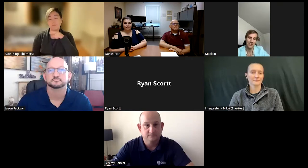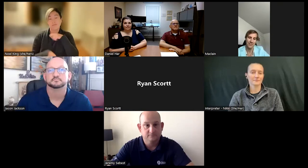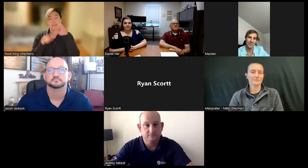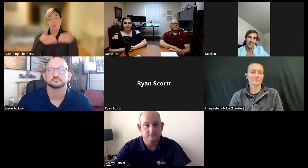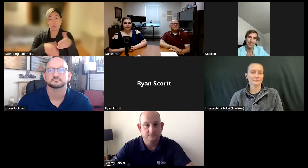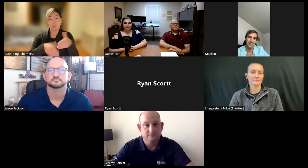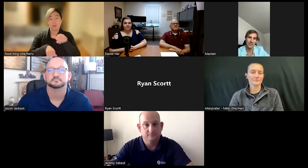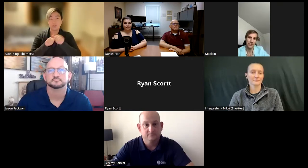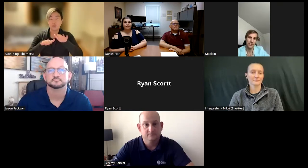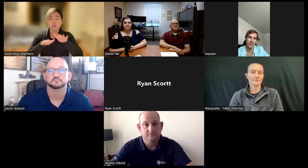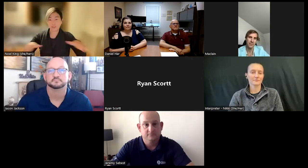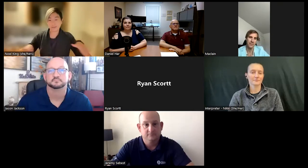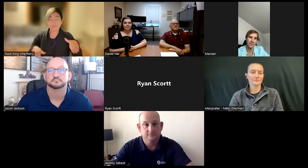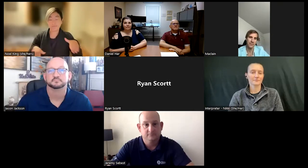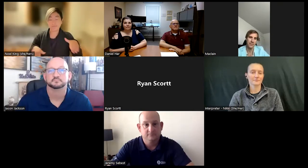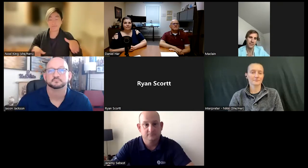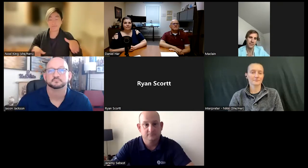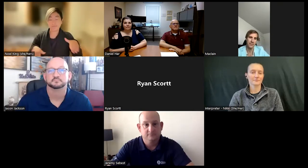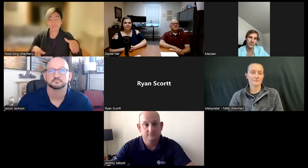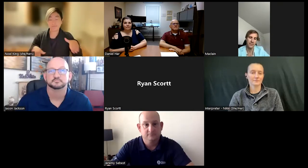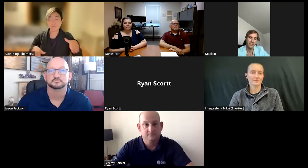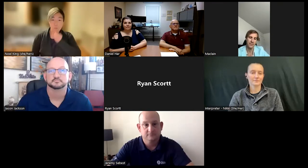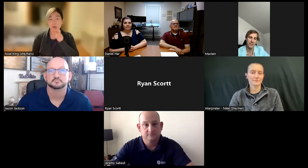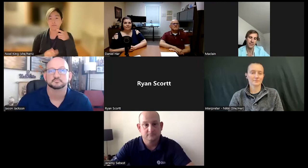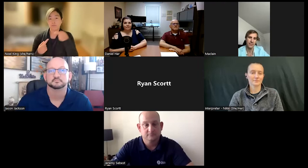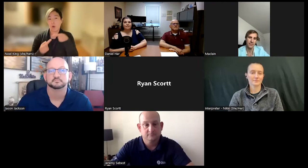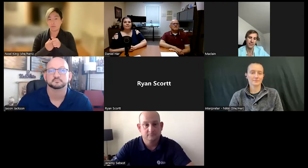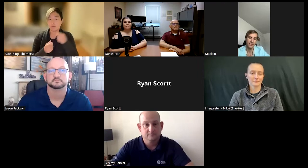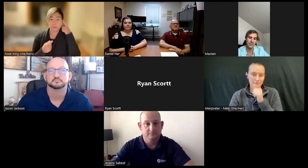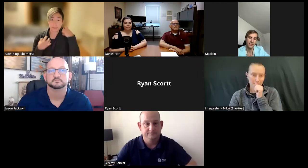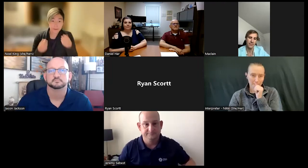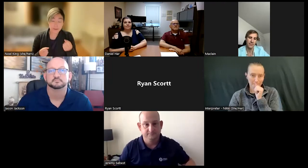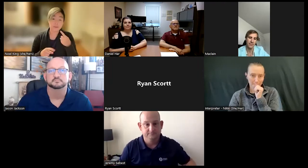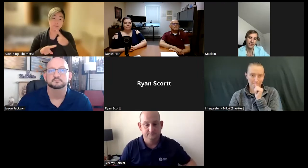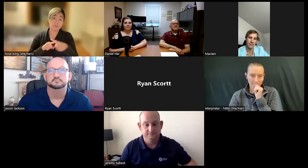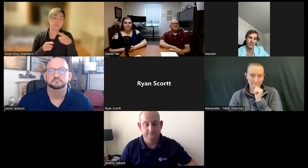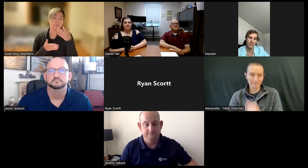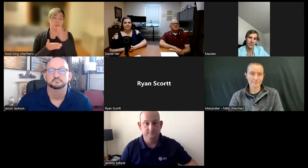So, I focus mainly with children from 8 to 21 years old who struggle with mental